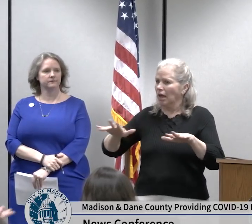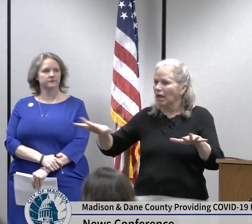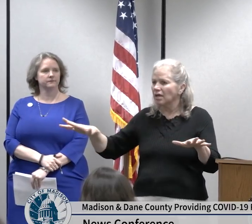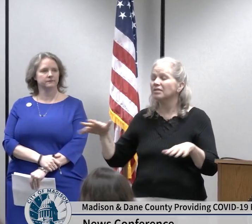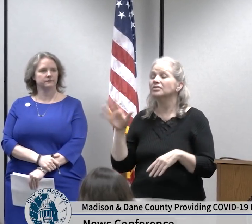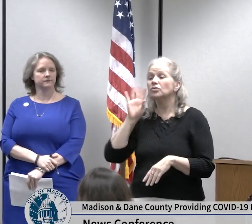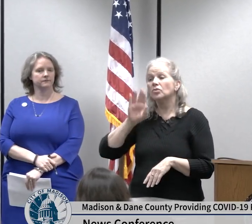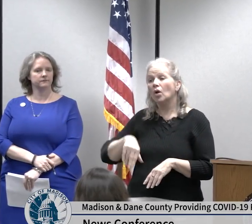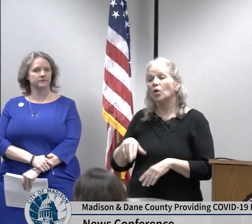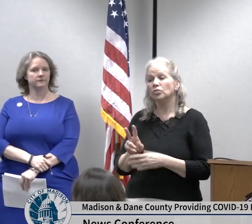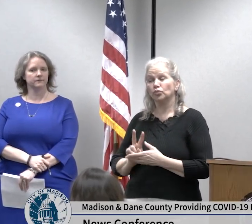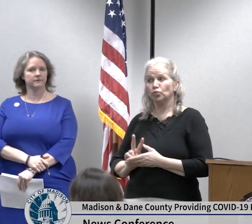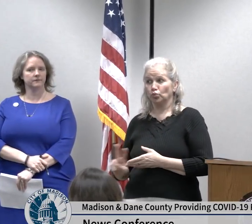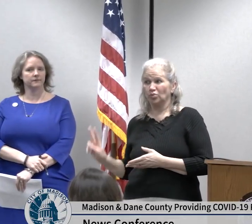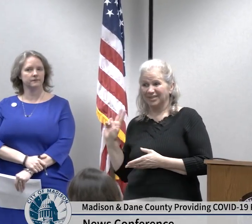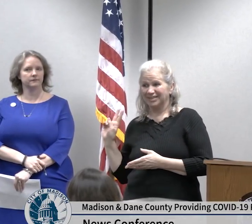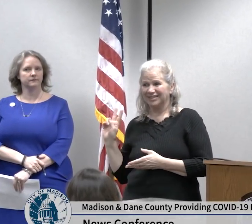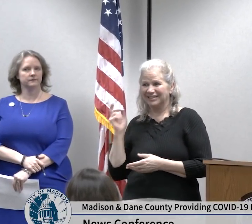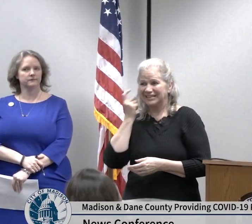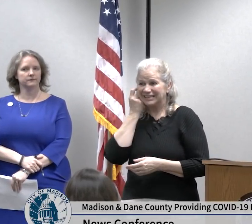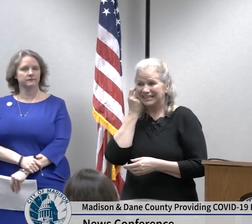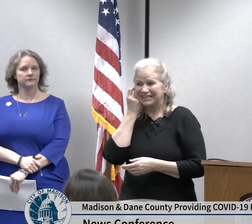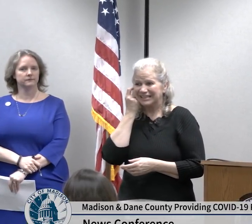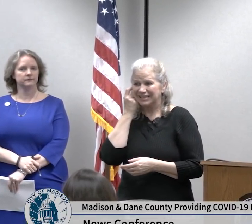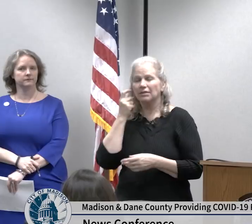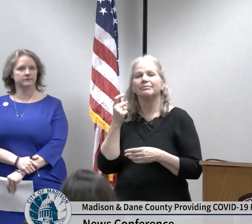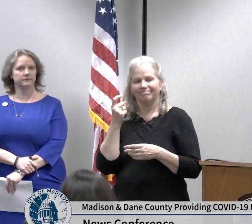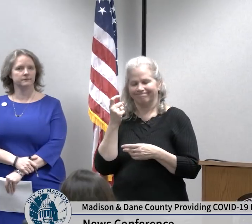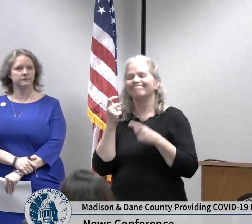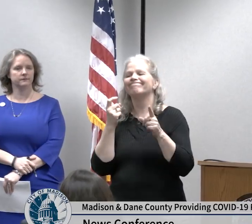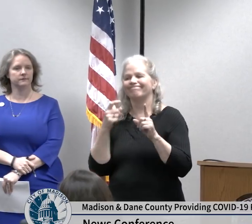tested positive for COVID-19 structures were put in place to ensure